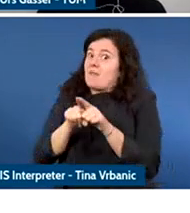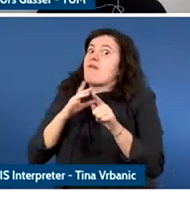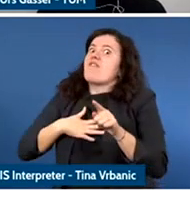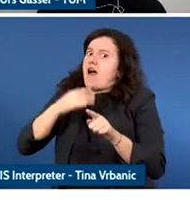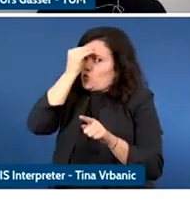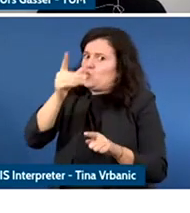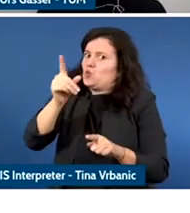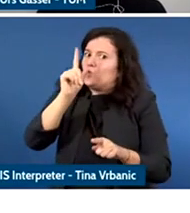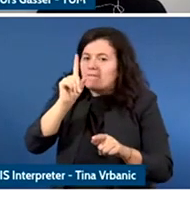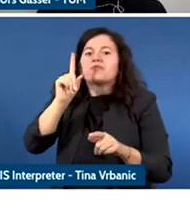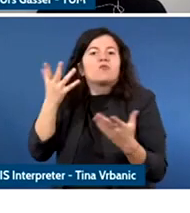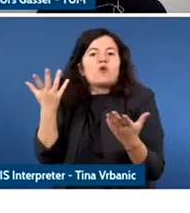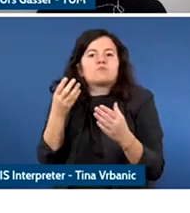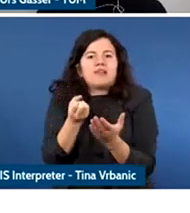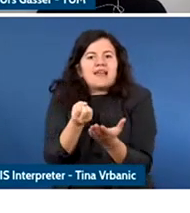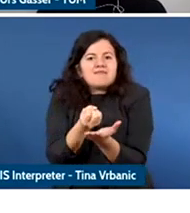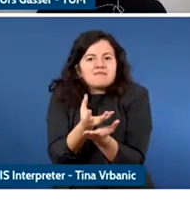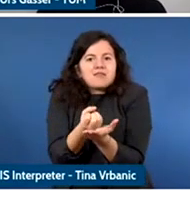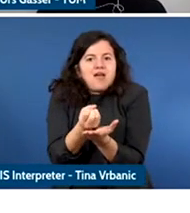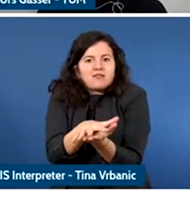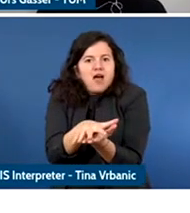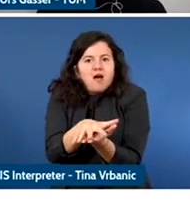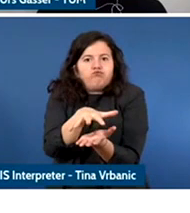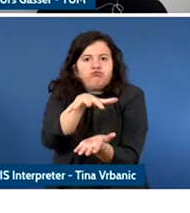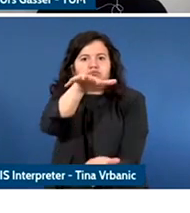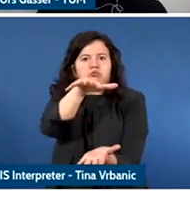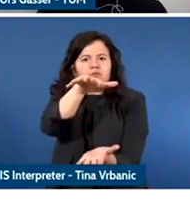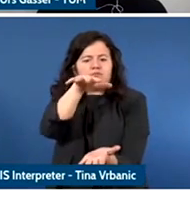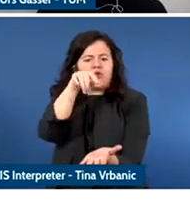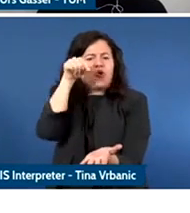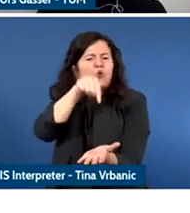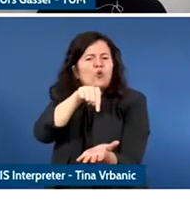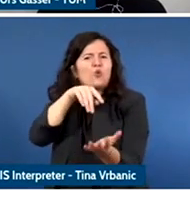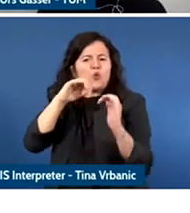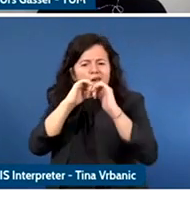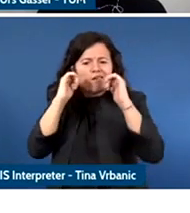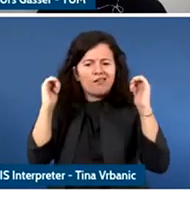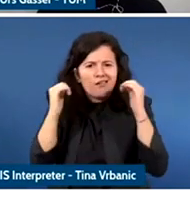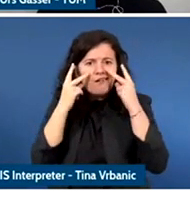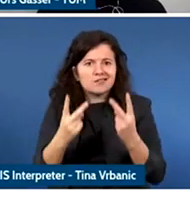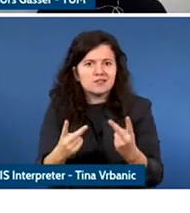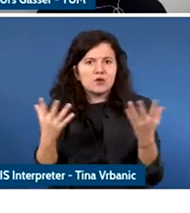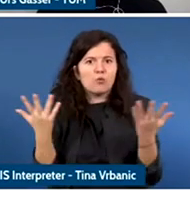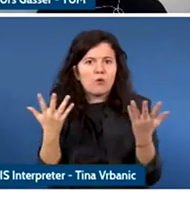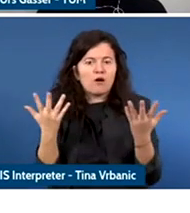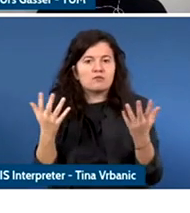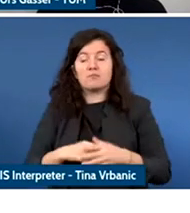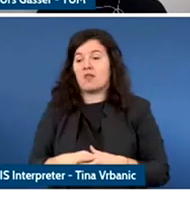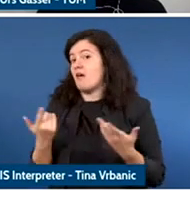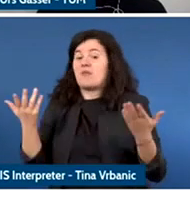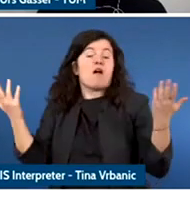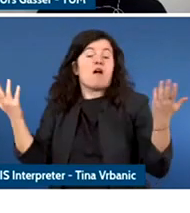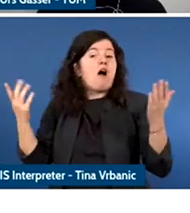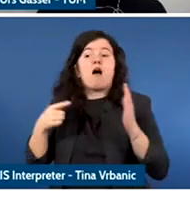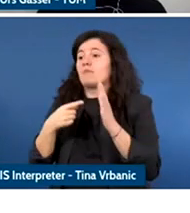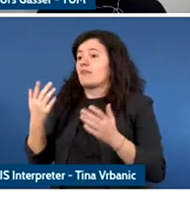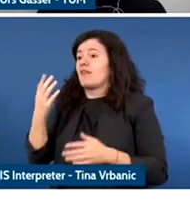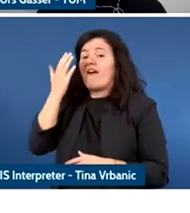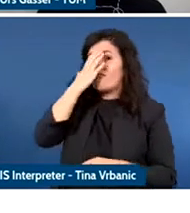I feel, special silly with last week's Facebook scandal, where